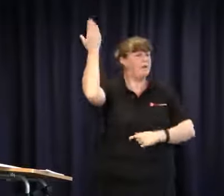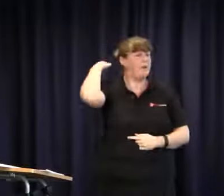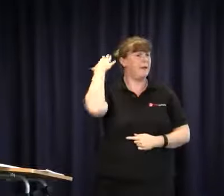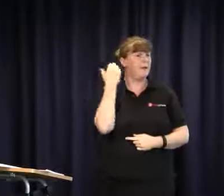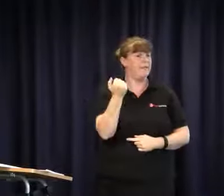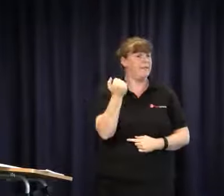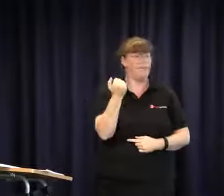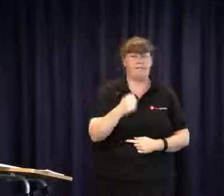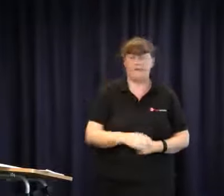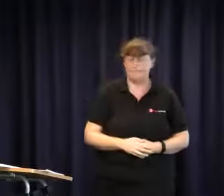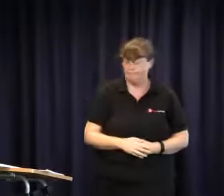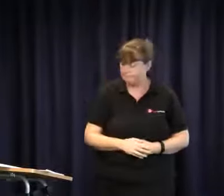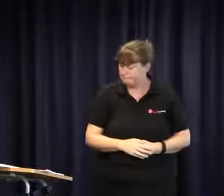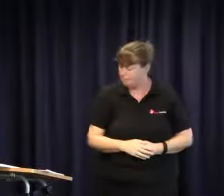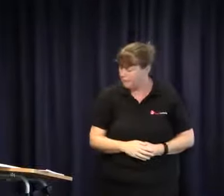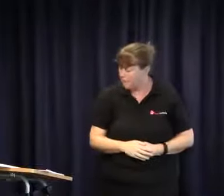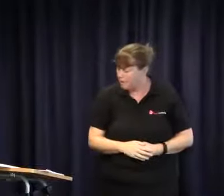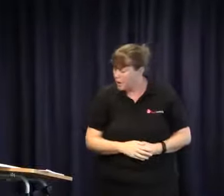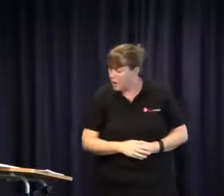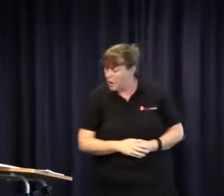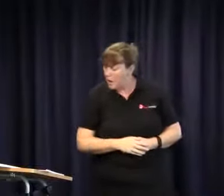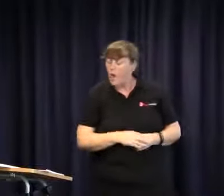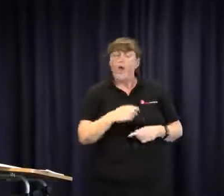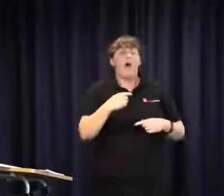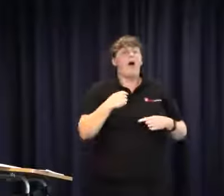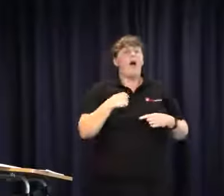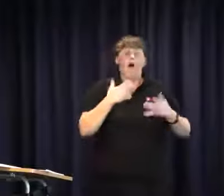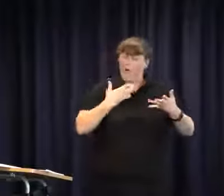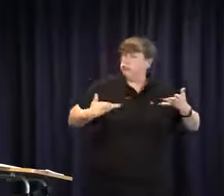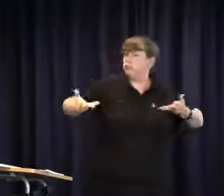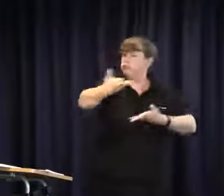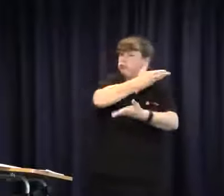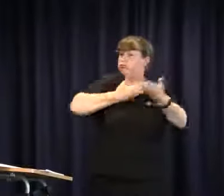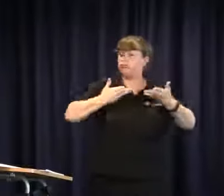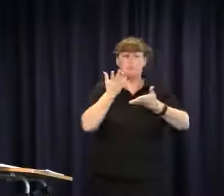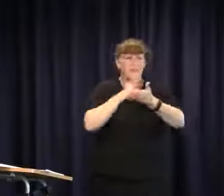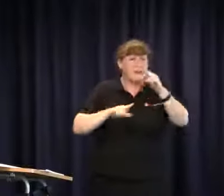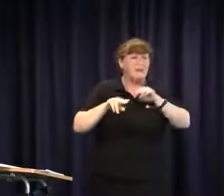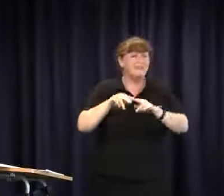had the deafness review occur historically and we're all aware of that. There have been